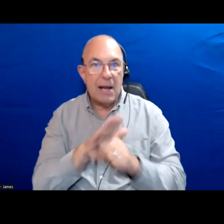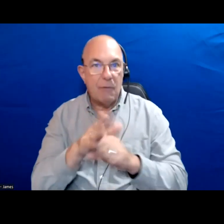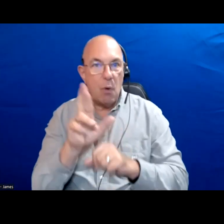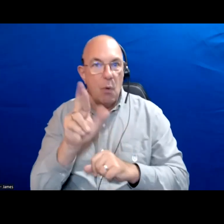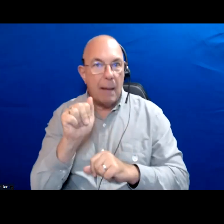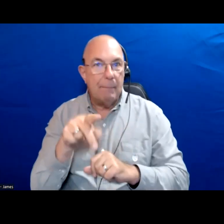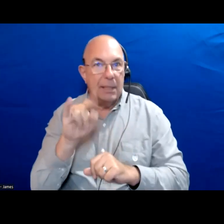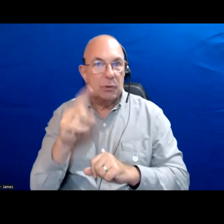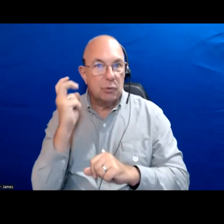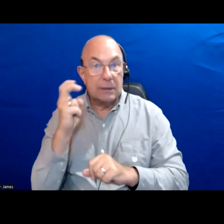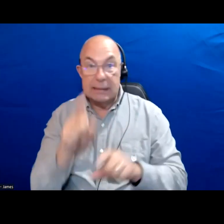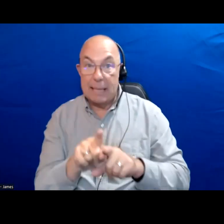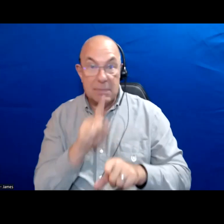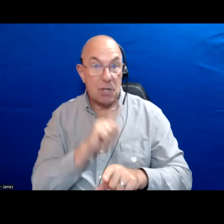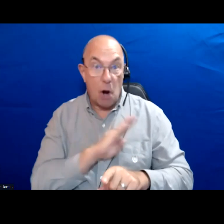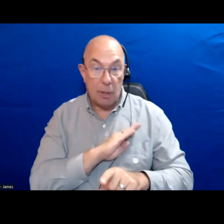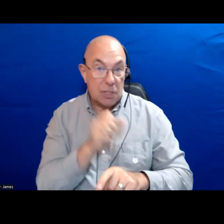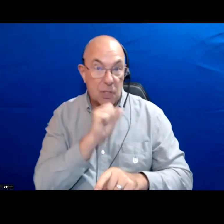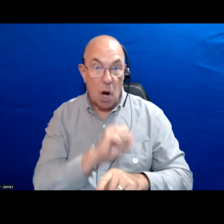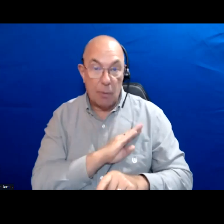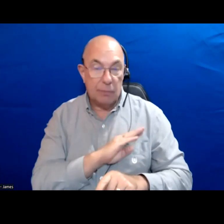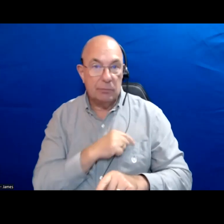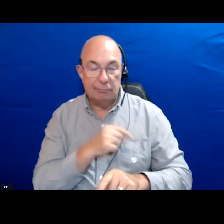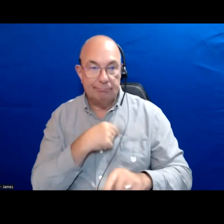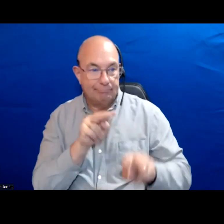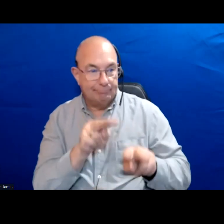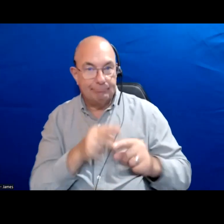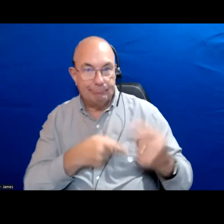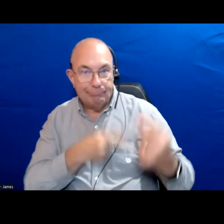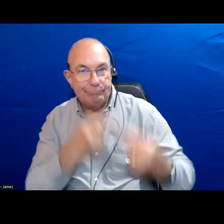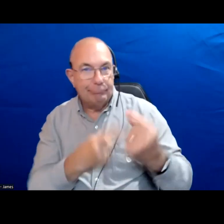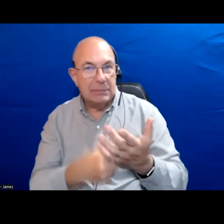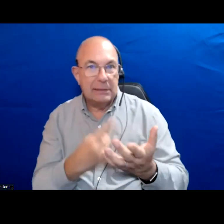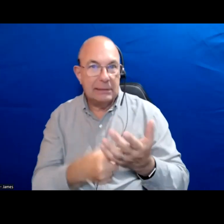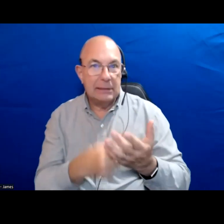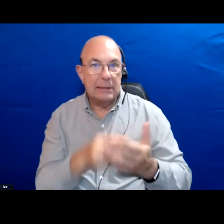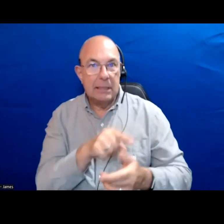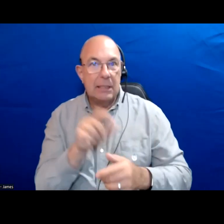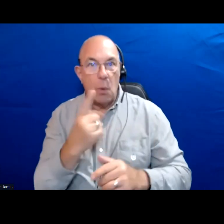Same thing in areas of Scarborough we have watched the debate about Subway in Scarborough.